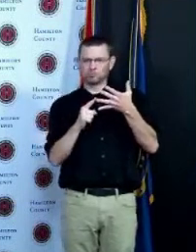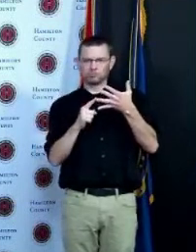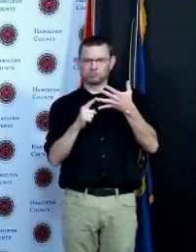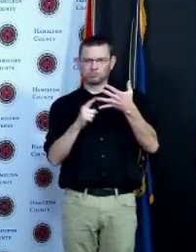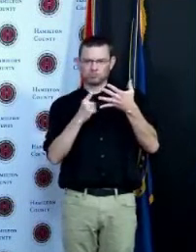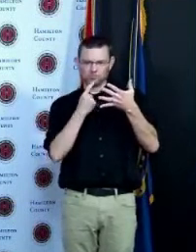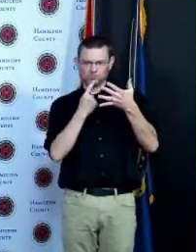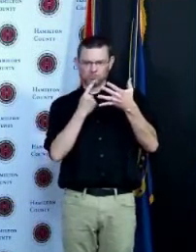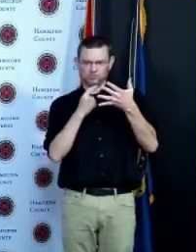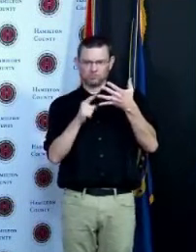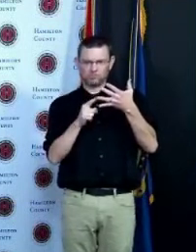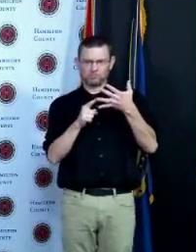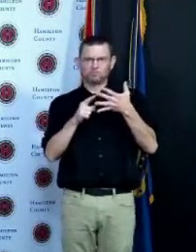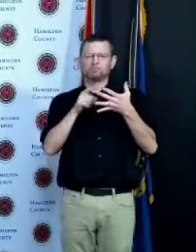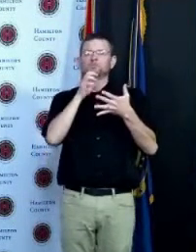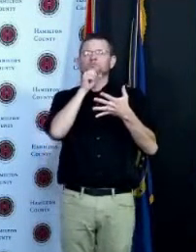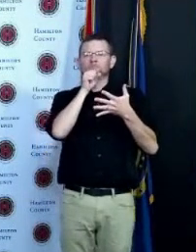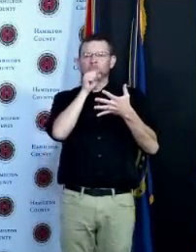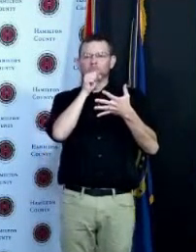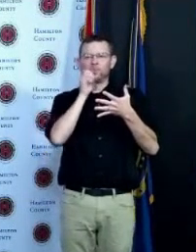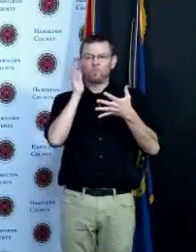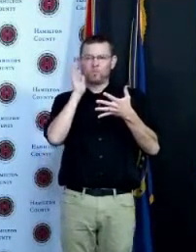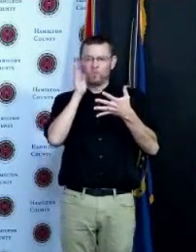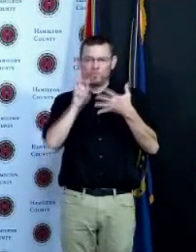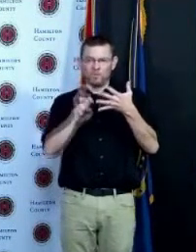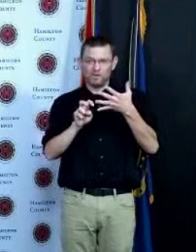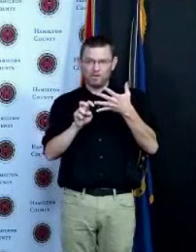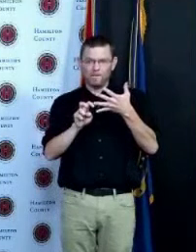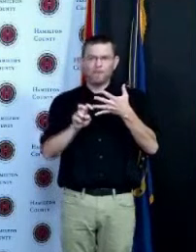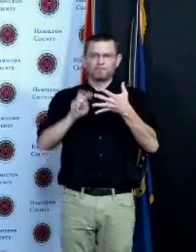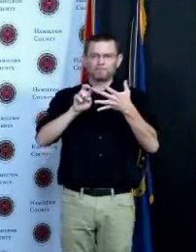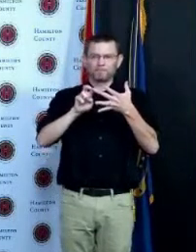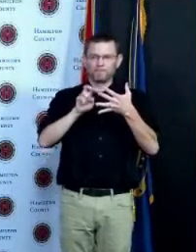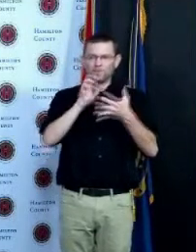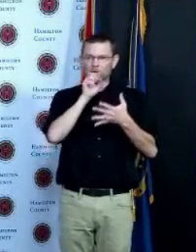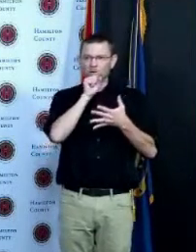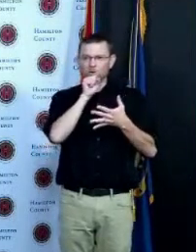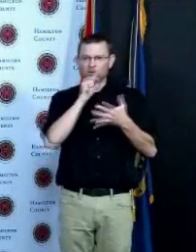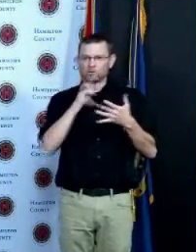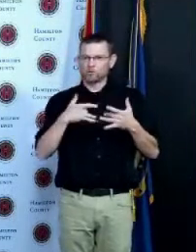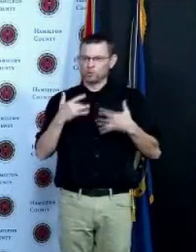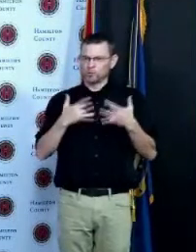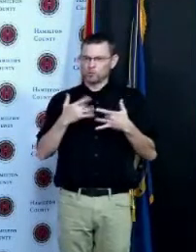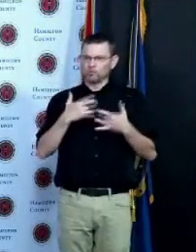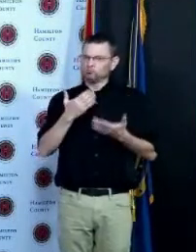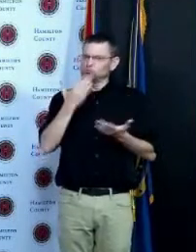able to transition to orange so that's exciting news there remains still a lot of Covid in our